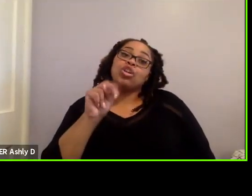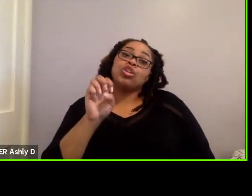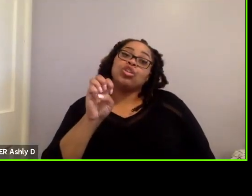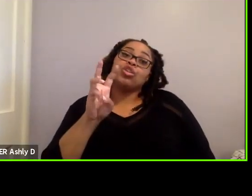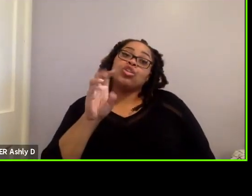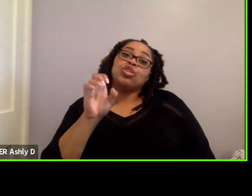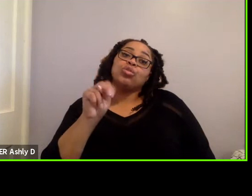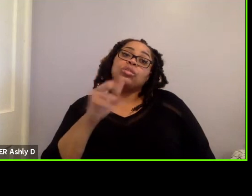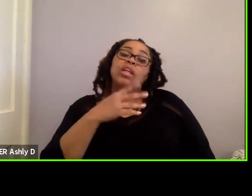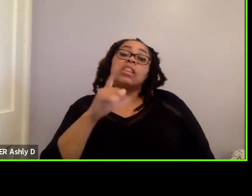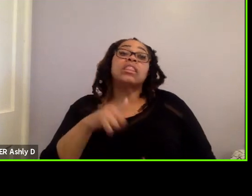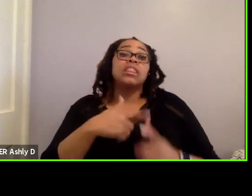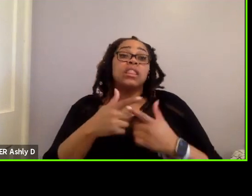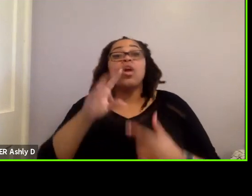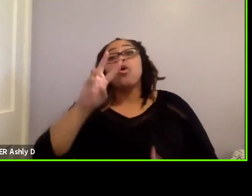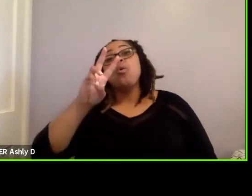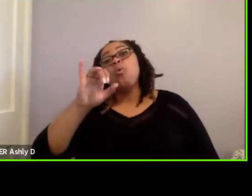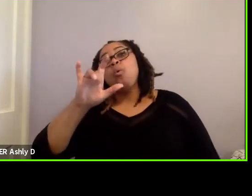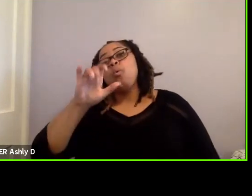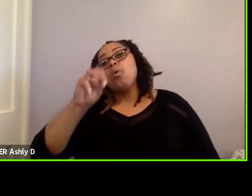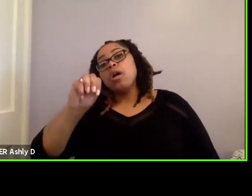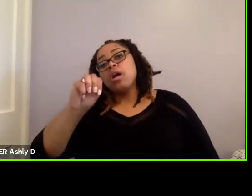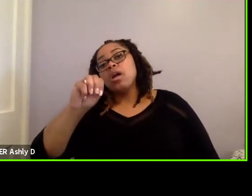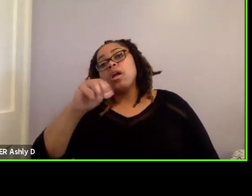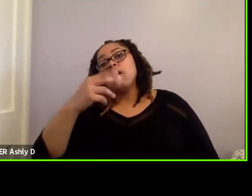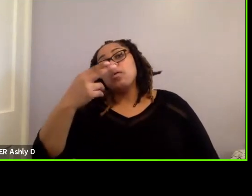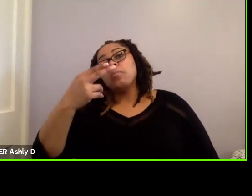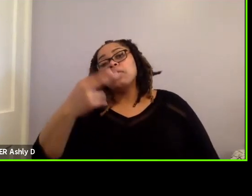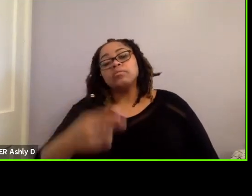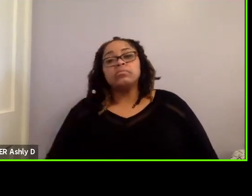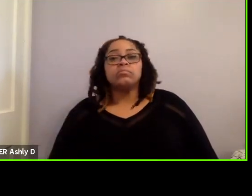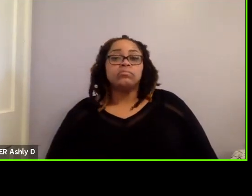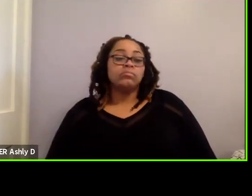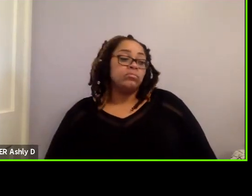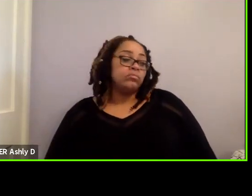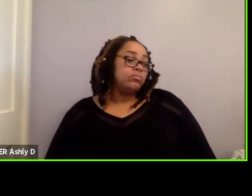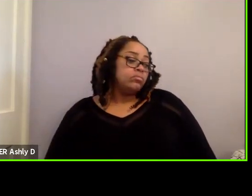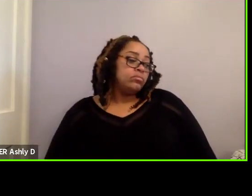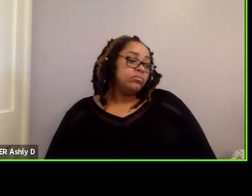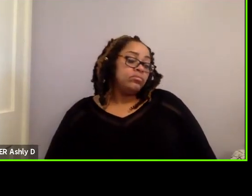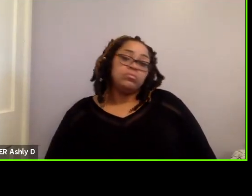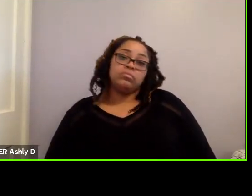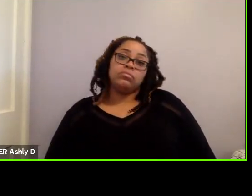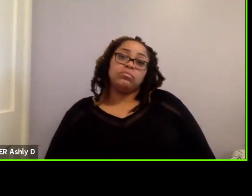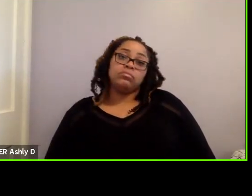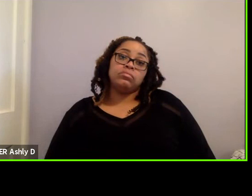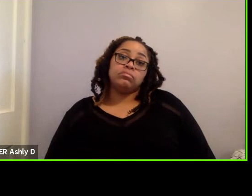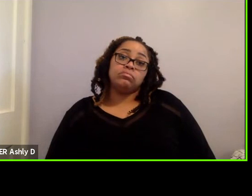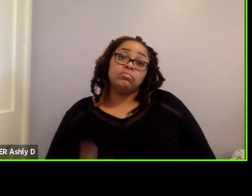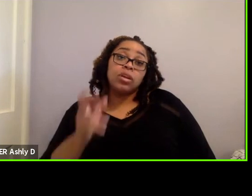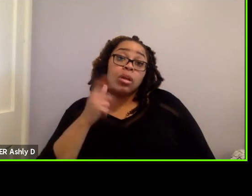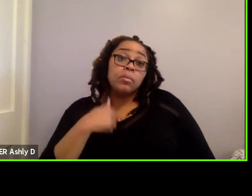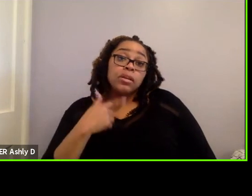Can you hear me? Yes.